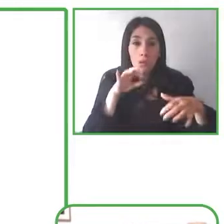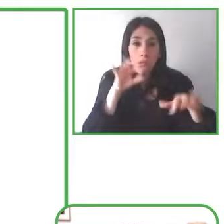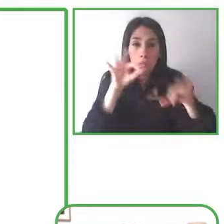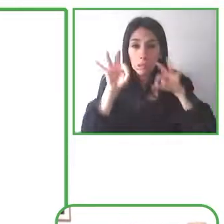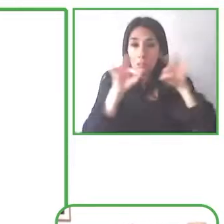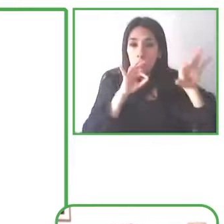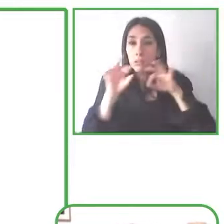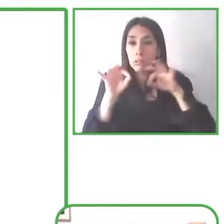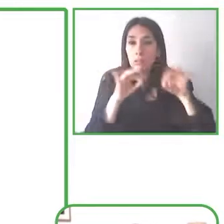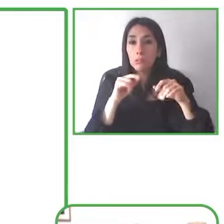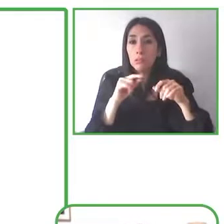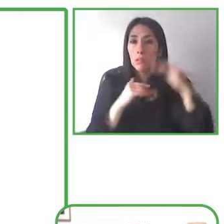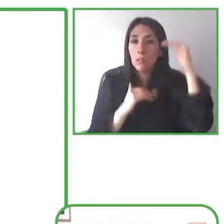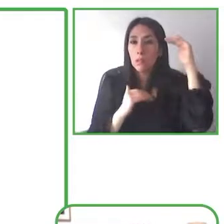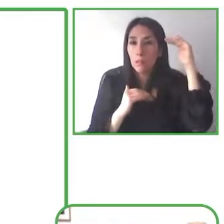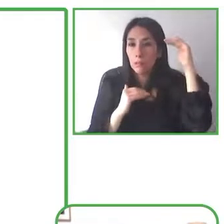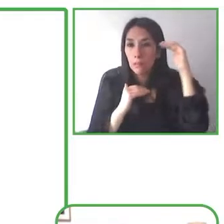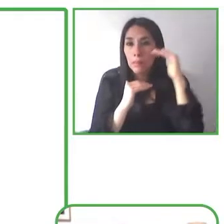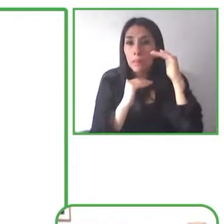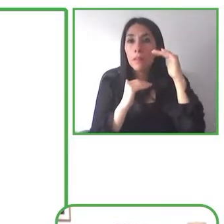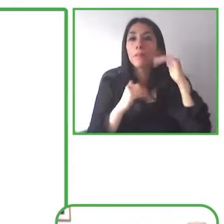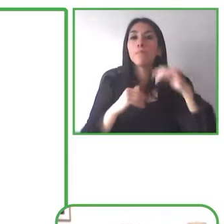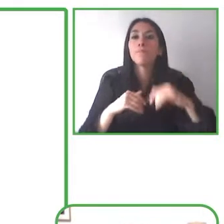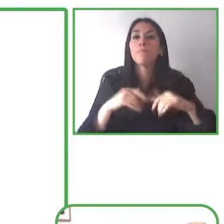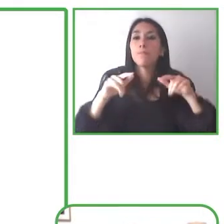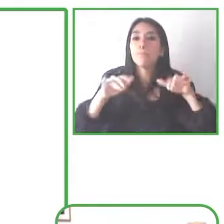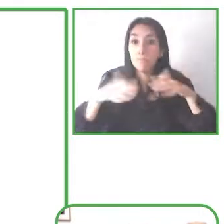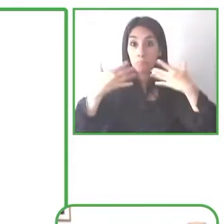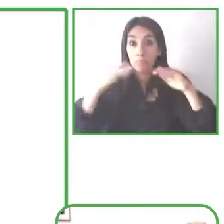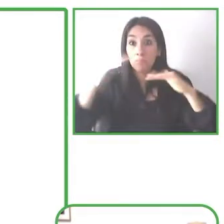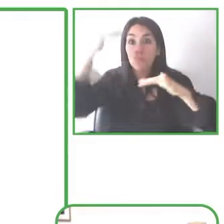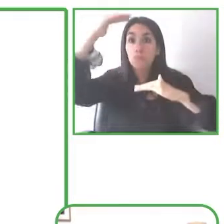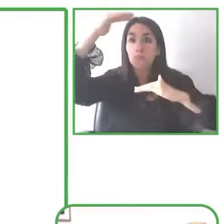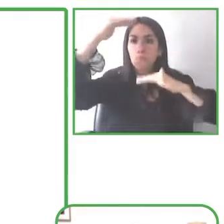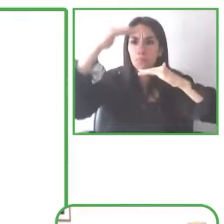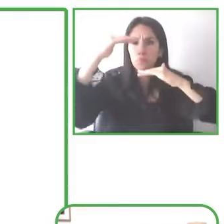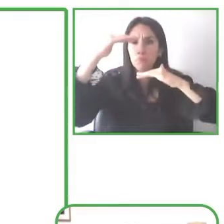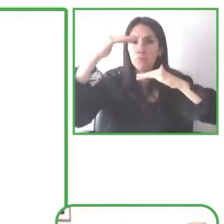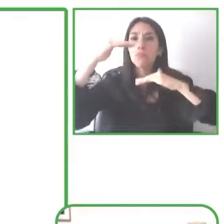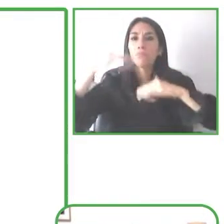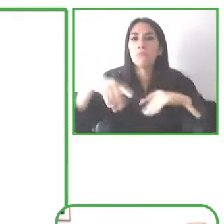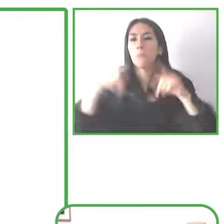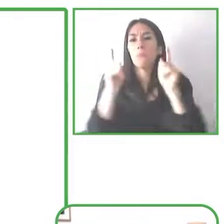options for word by word highlighting you can do things like pause